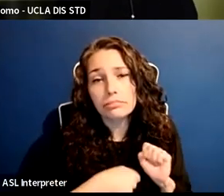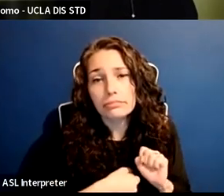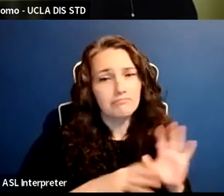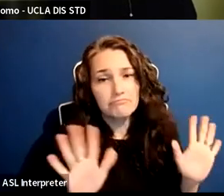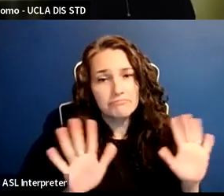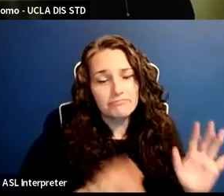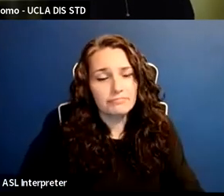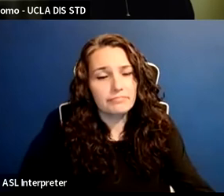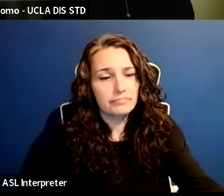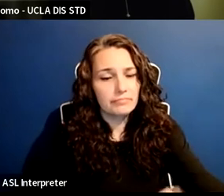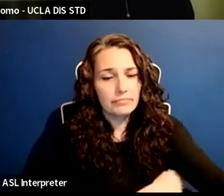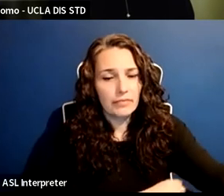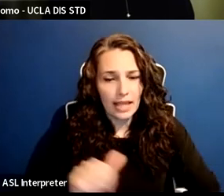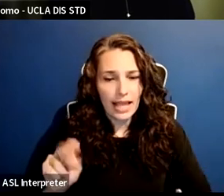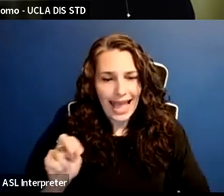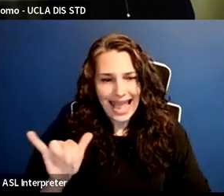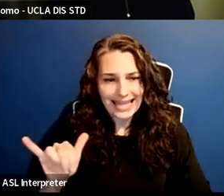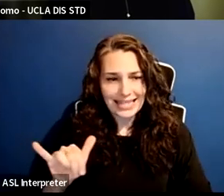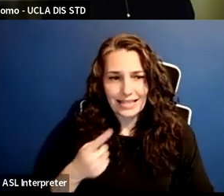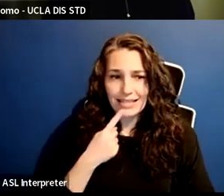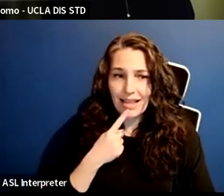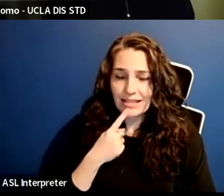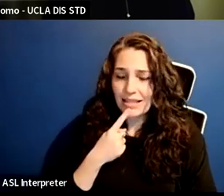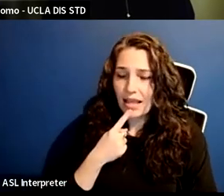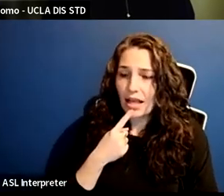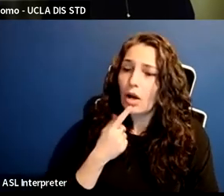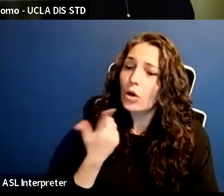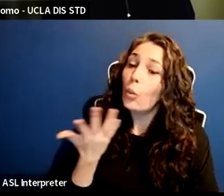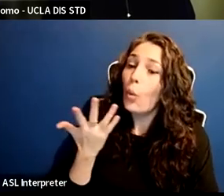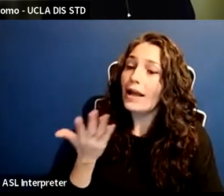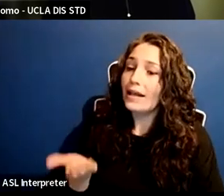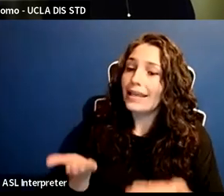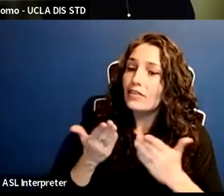This is Andy. I would just say what gives me hope is people like Simone Biles